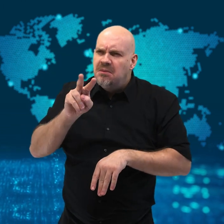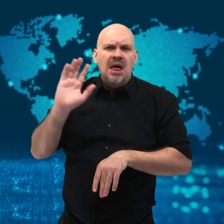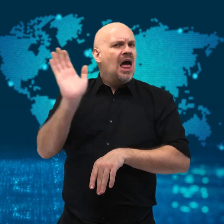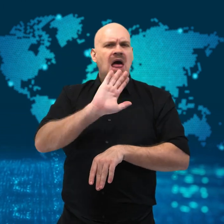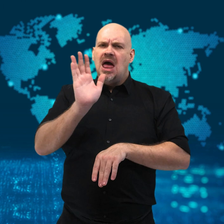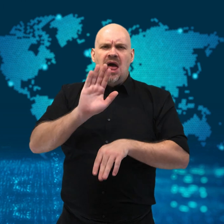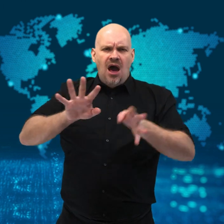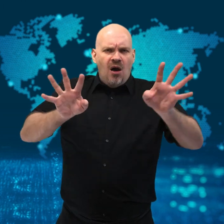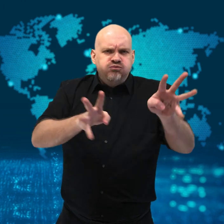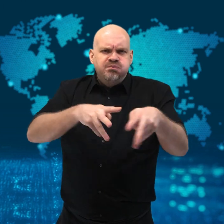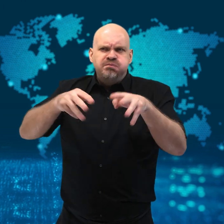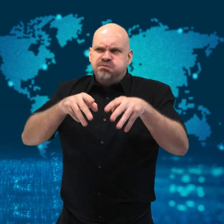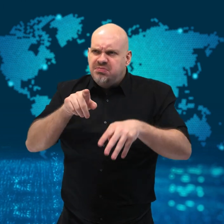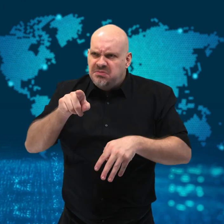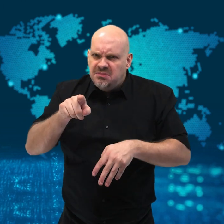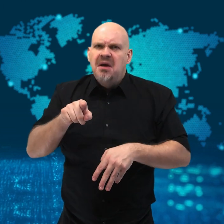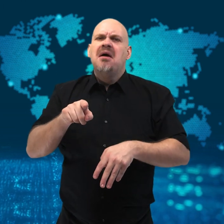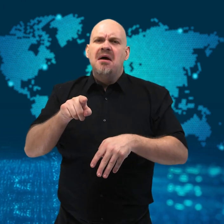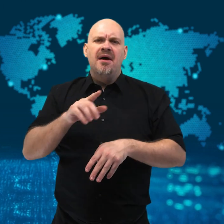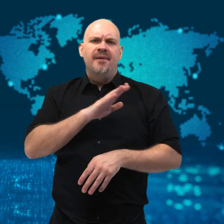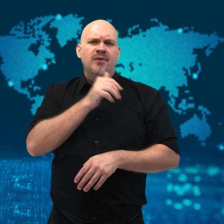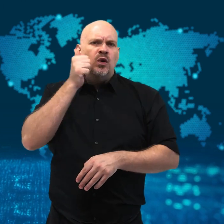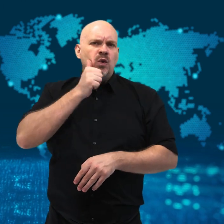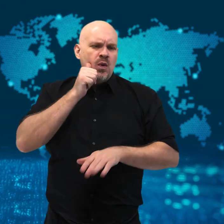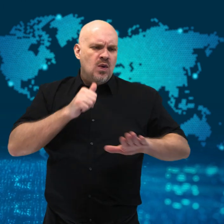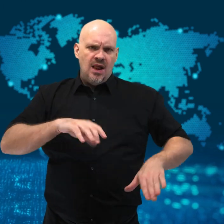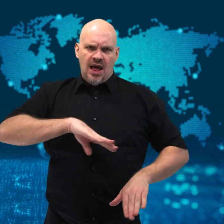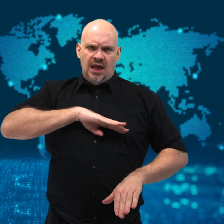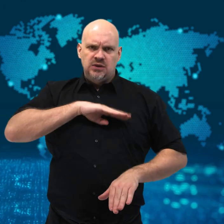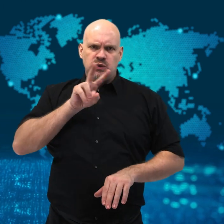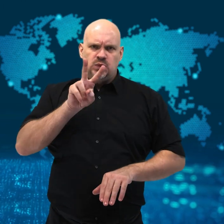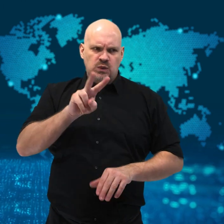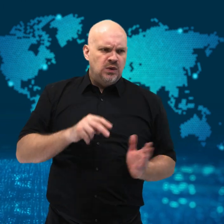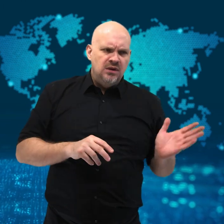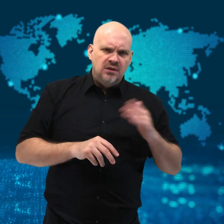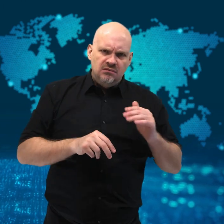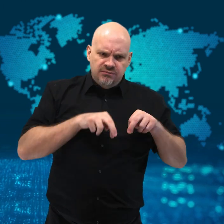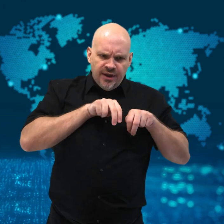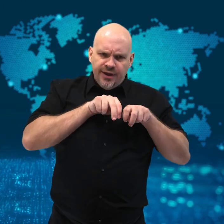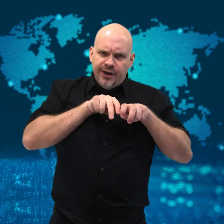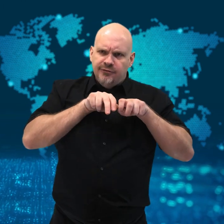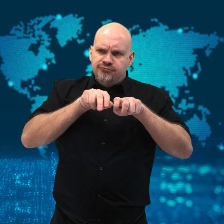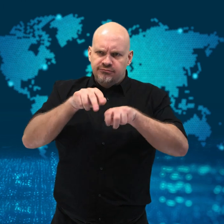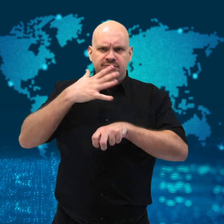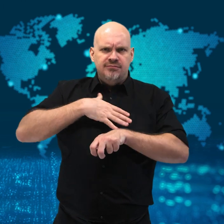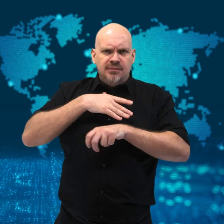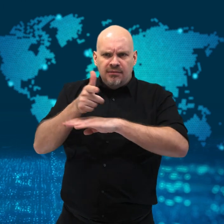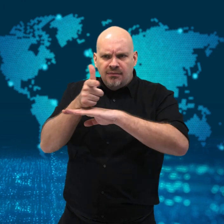the octopus suddenly moved towards them and lashed out at him.